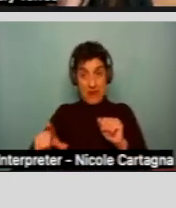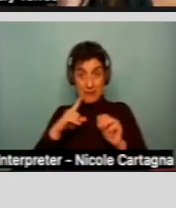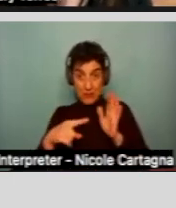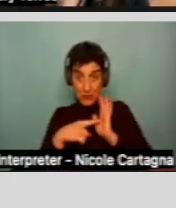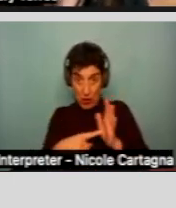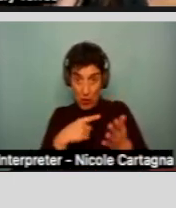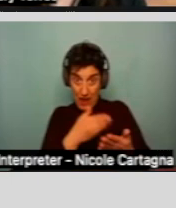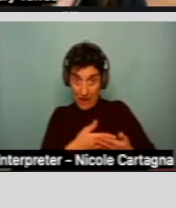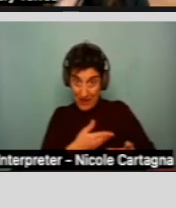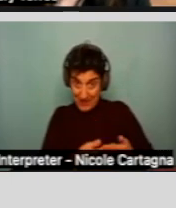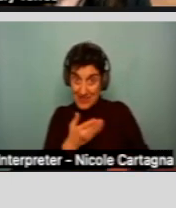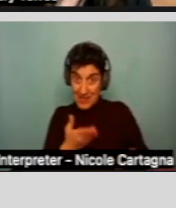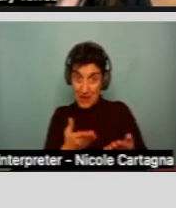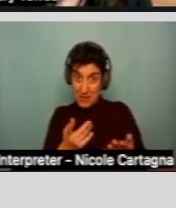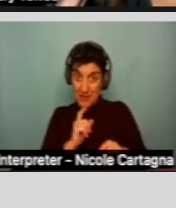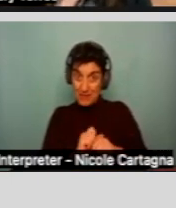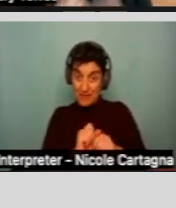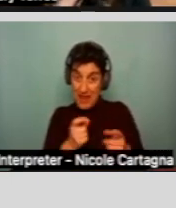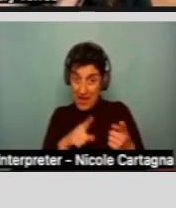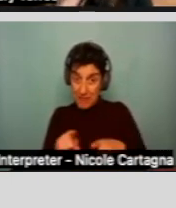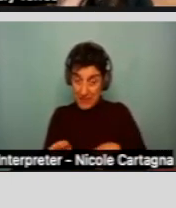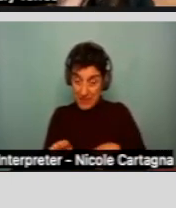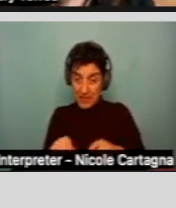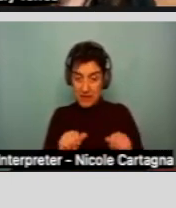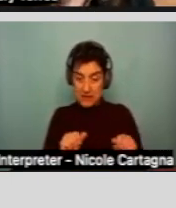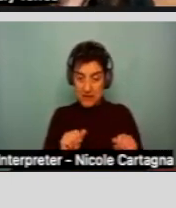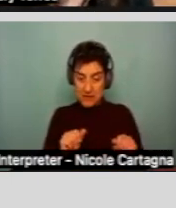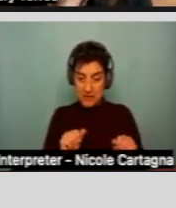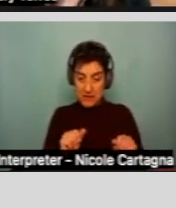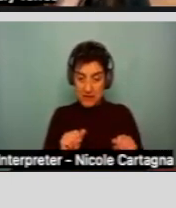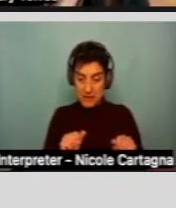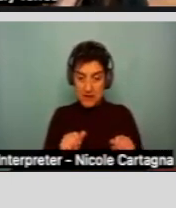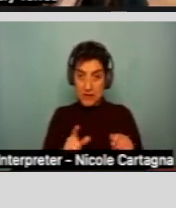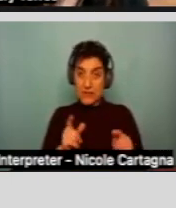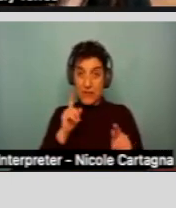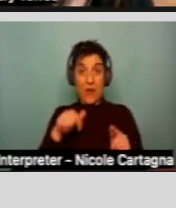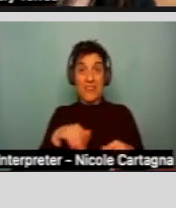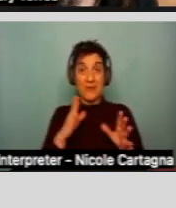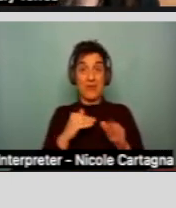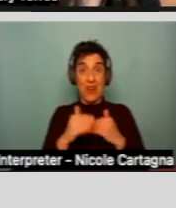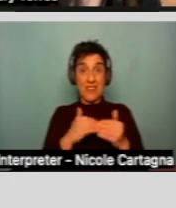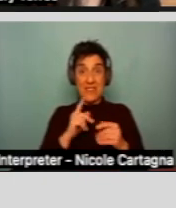might be happening in order to move this process along.